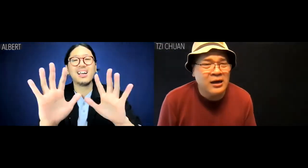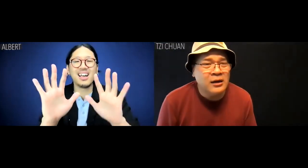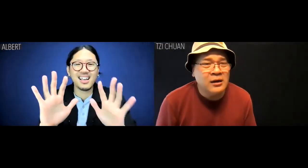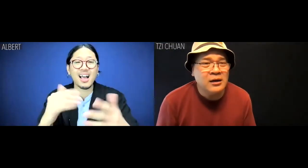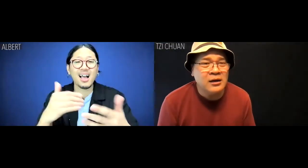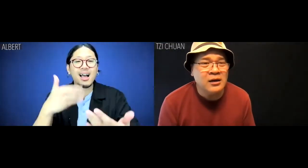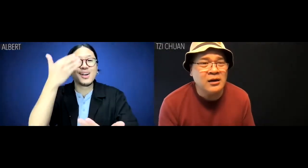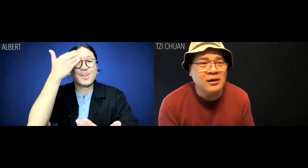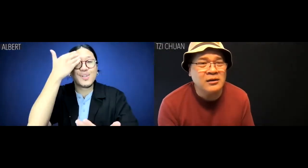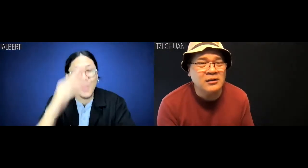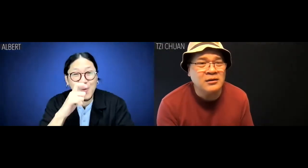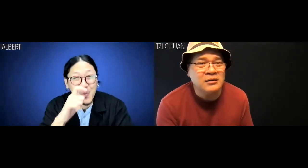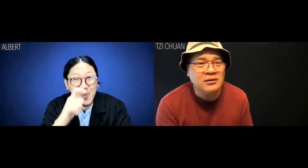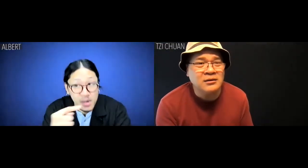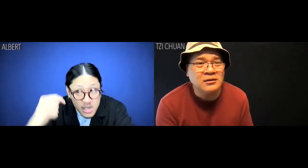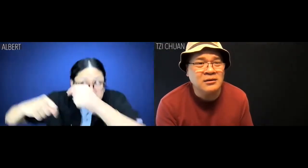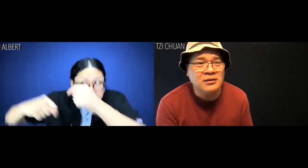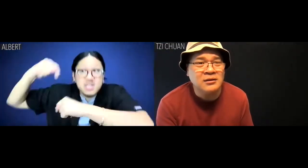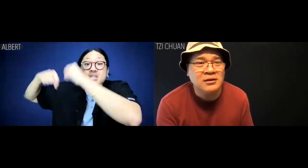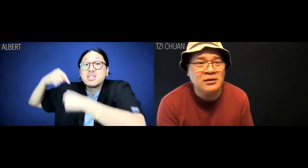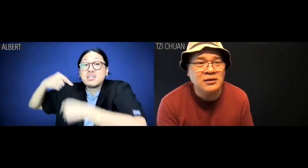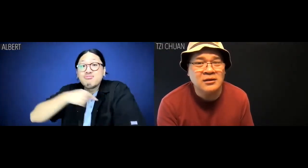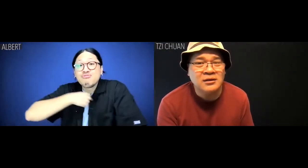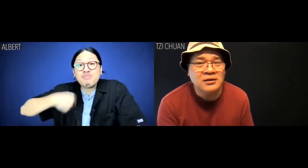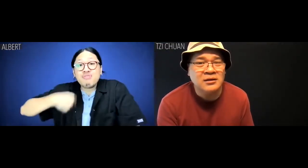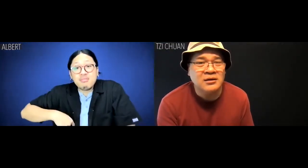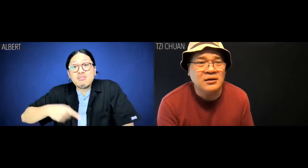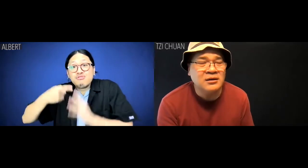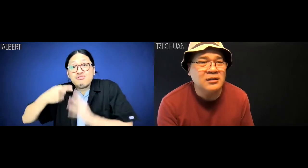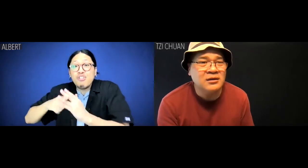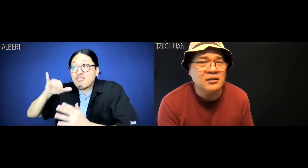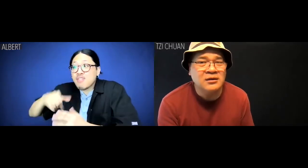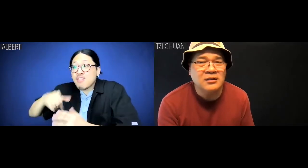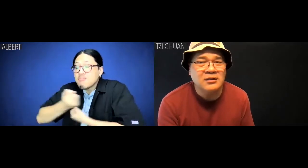Albert: Look, pal, I don't know who in ancient China